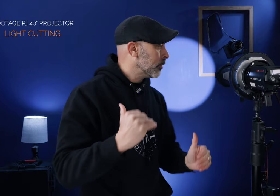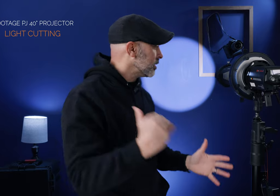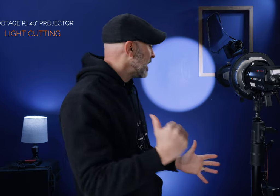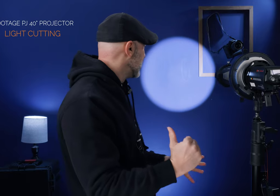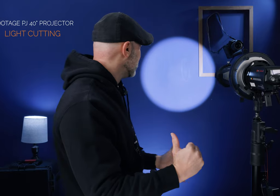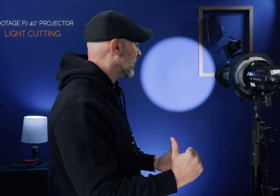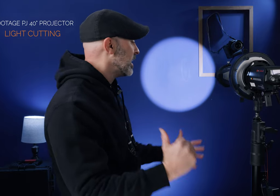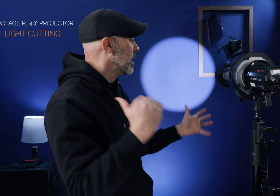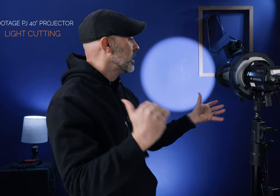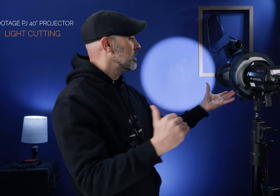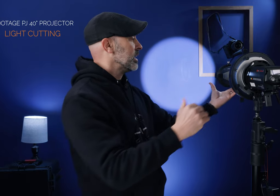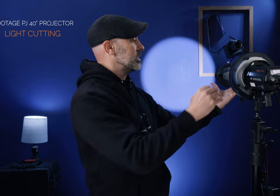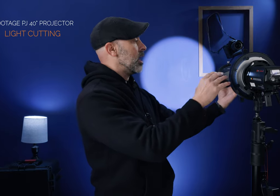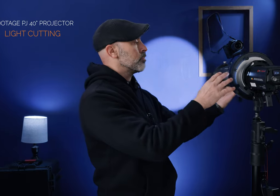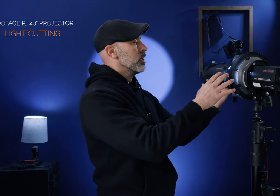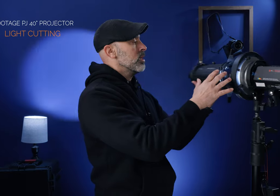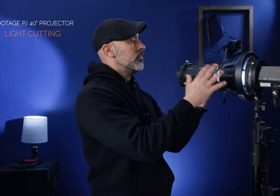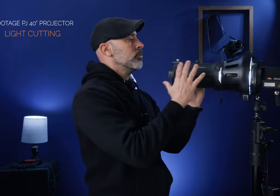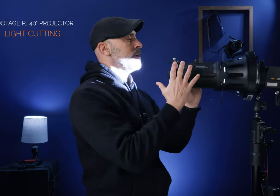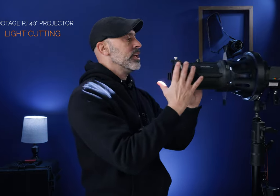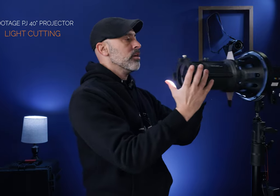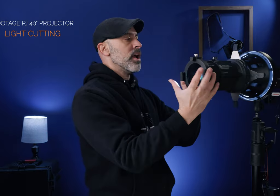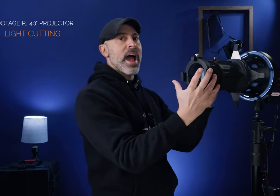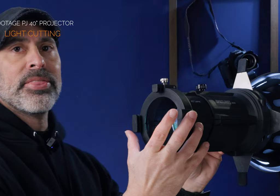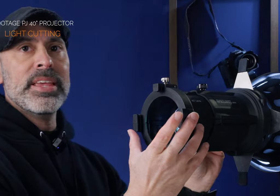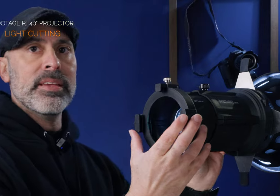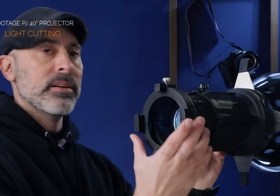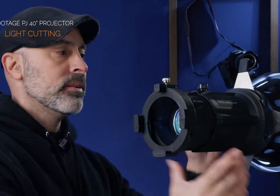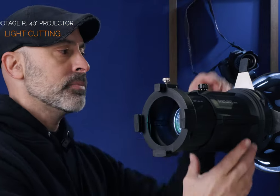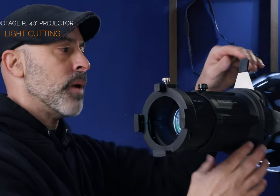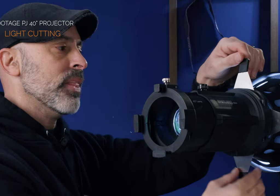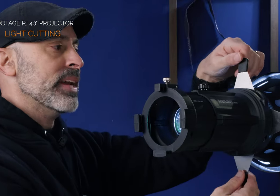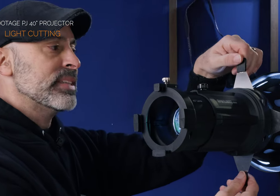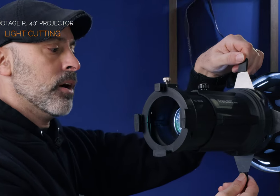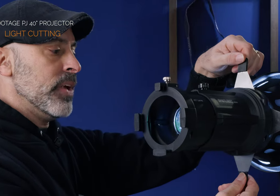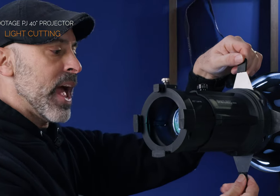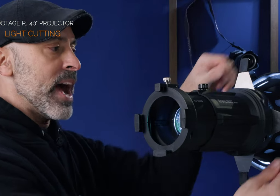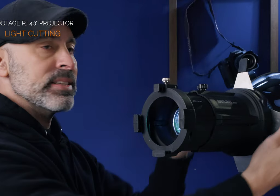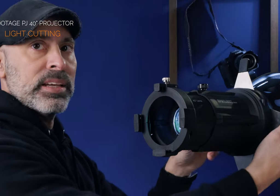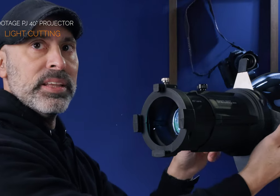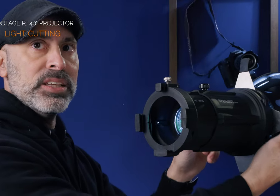when I say cut the light check this out if you look here at the spotlight itself it has these